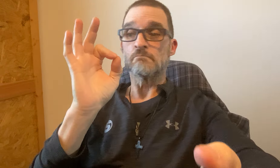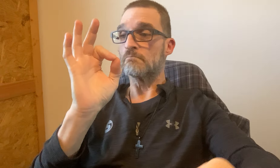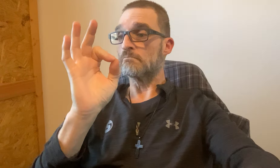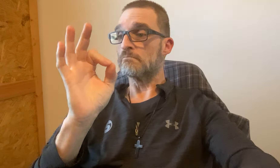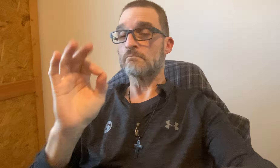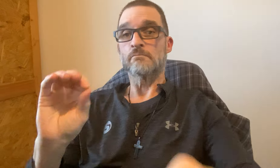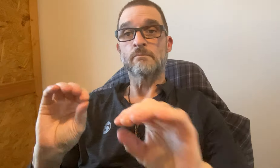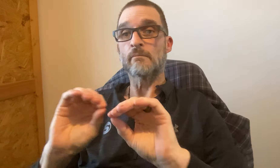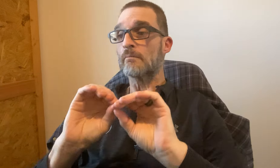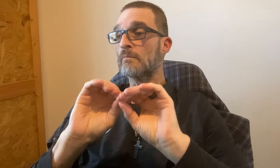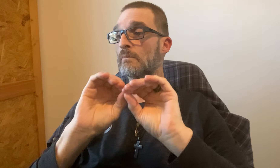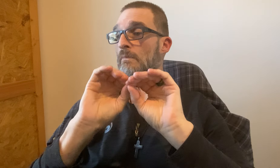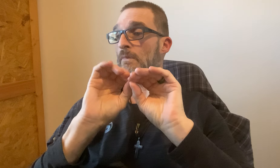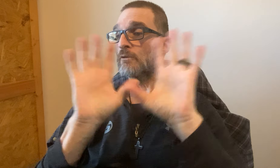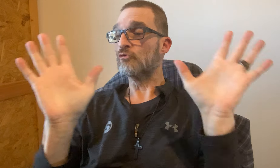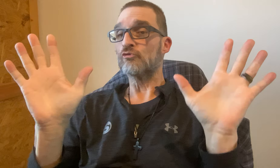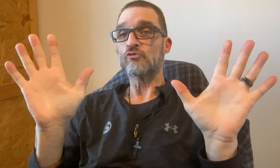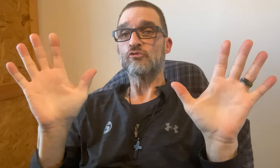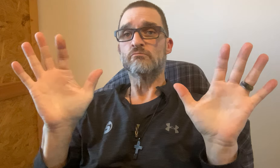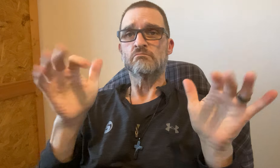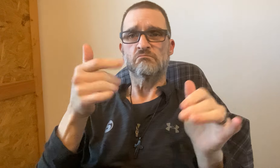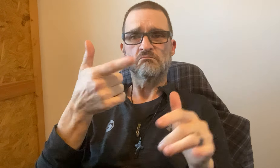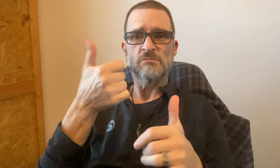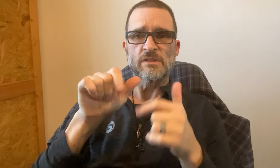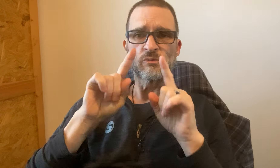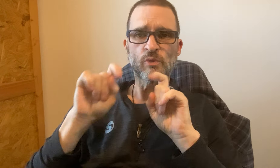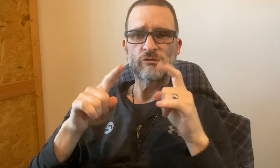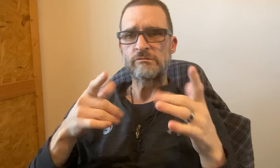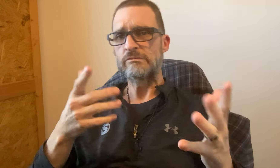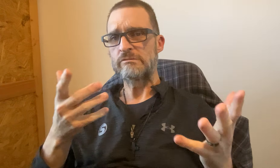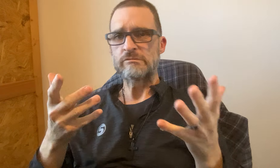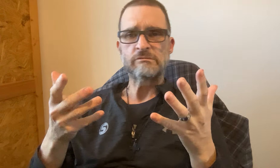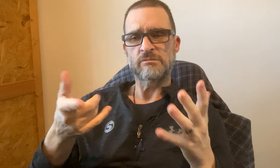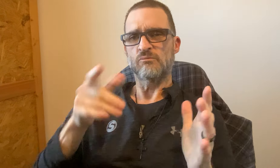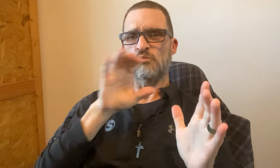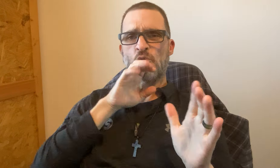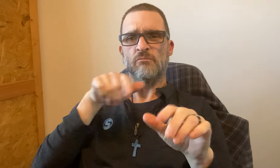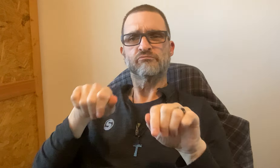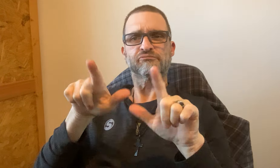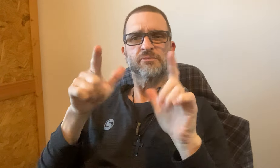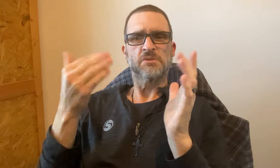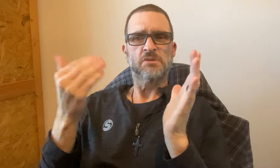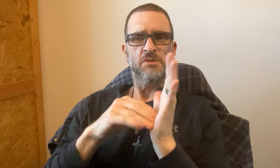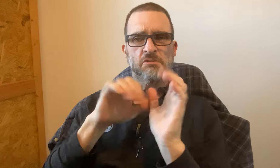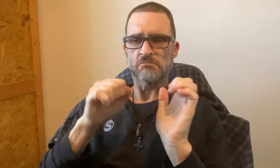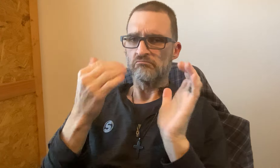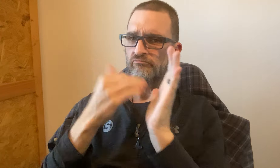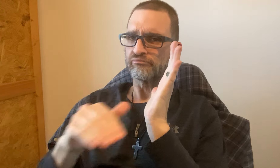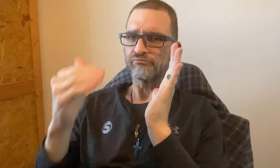*Perfect* Hope that's clear! If you have any questions, watch the vlog